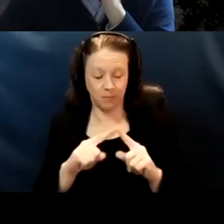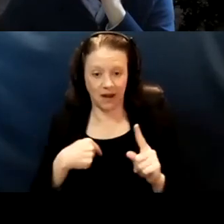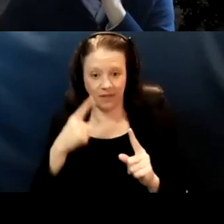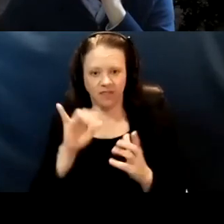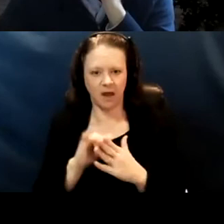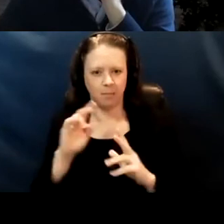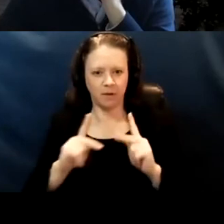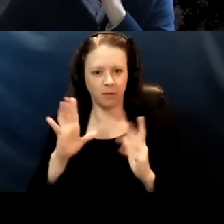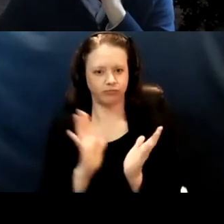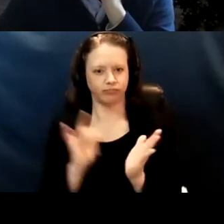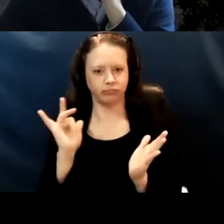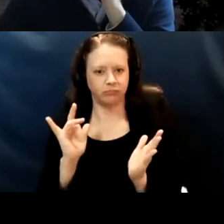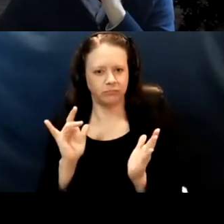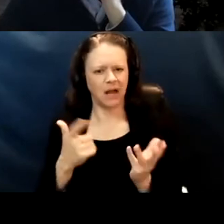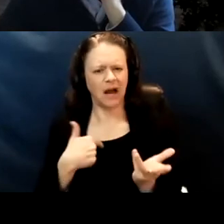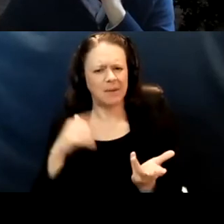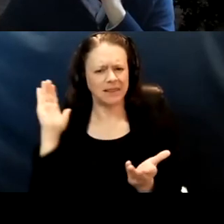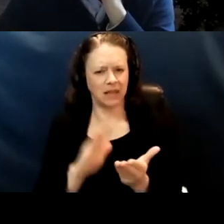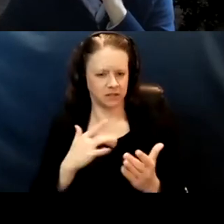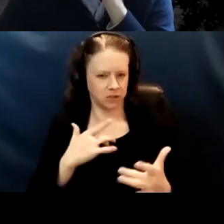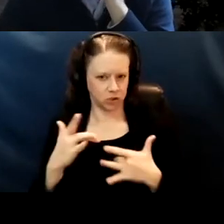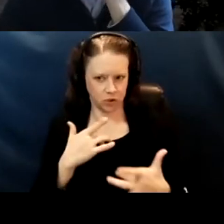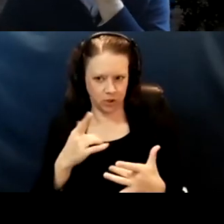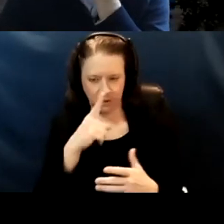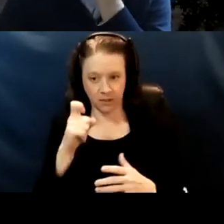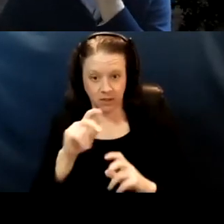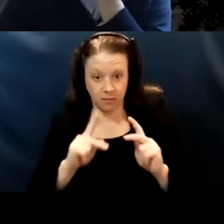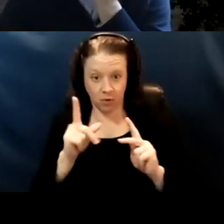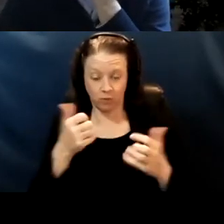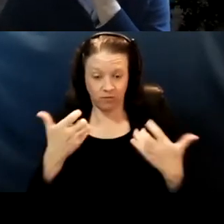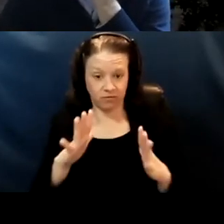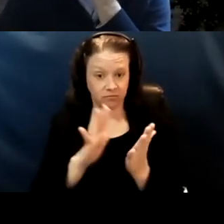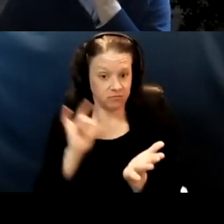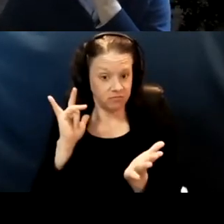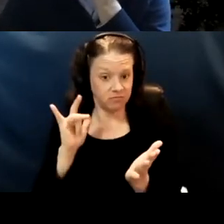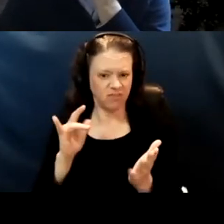I am less concerned about because the people who game the system have already done that by now.